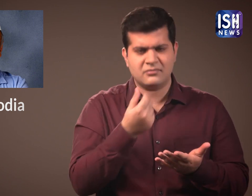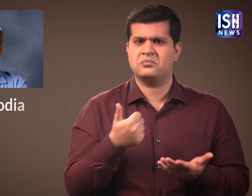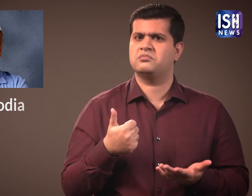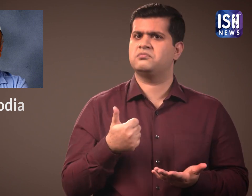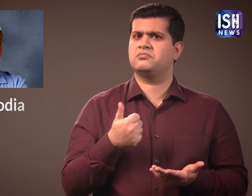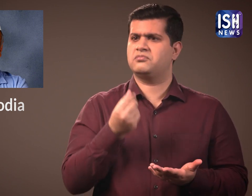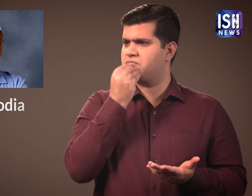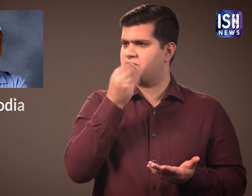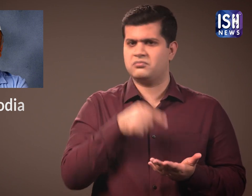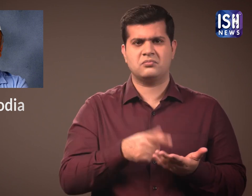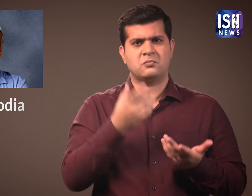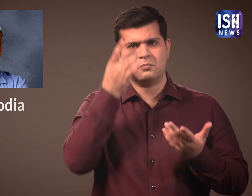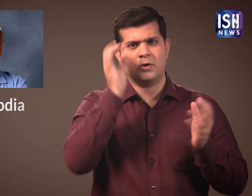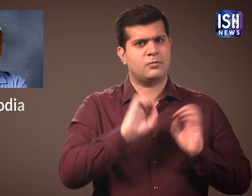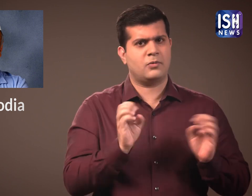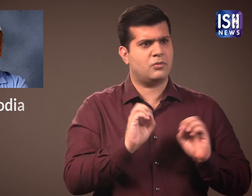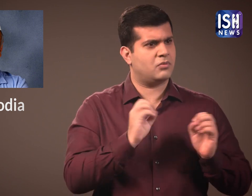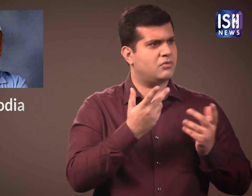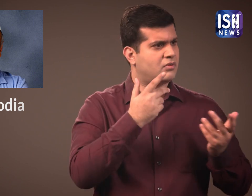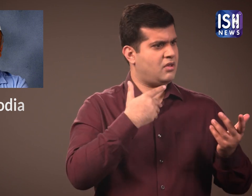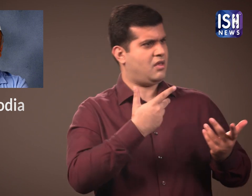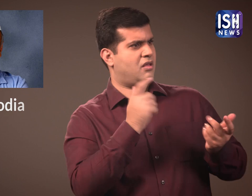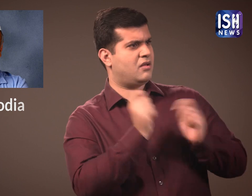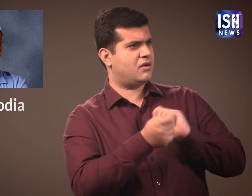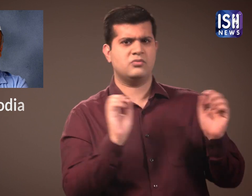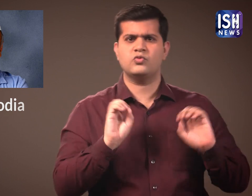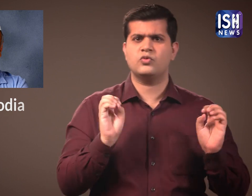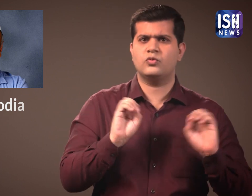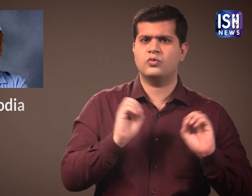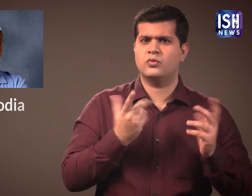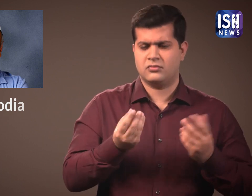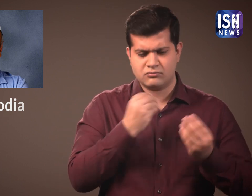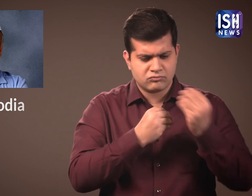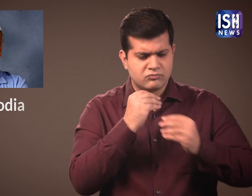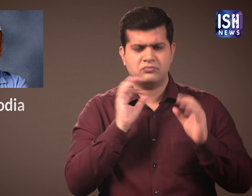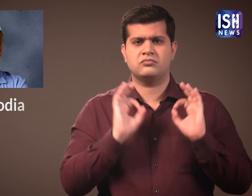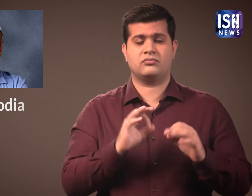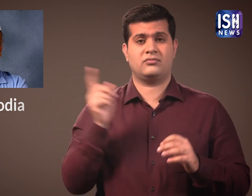He said, "There was nothing wrong with the food."